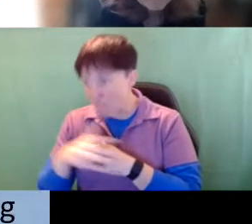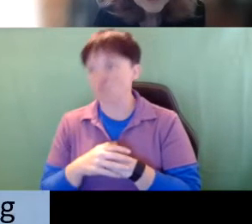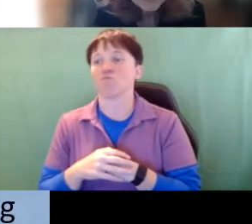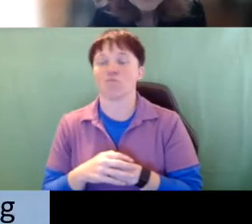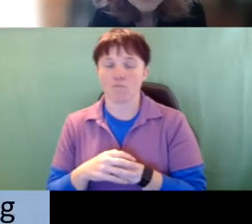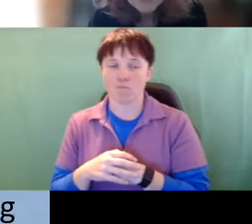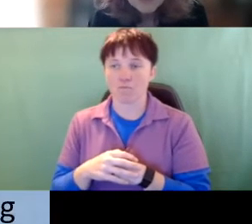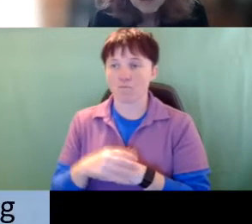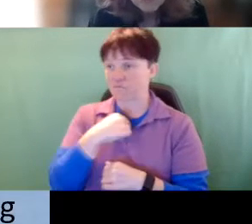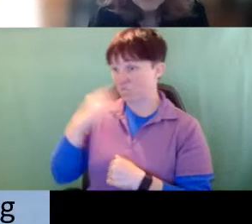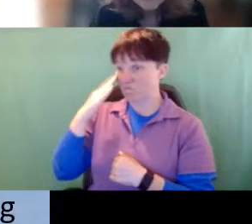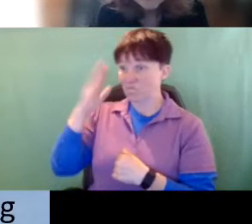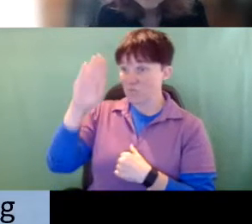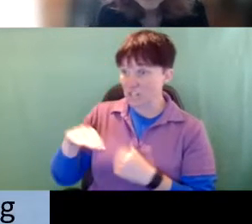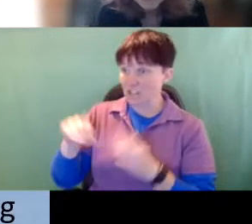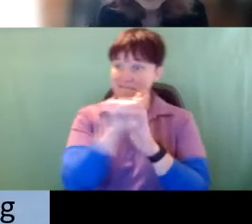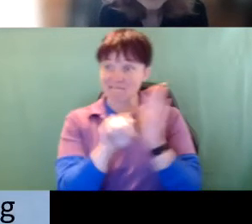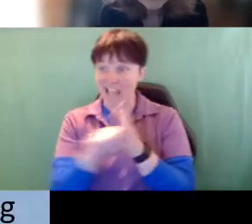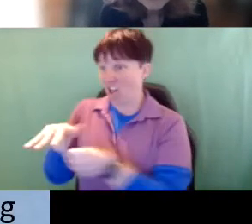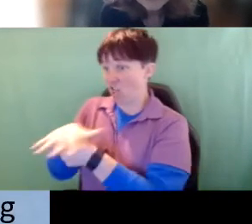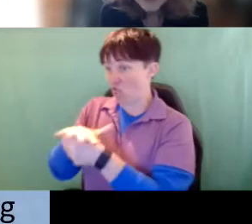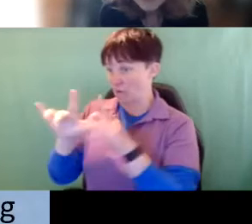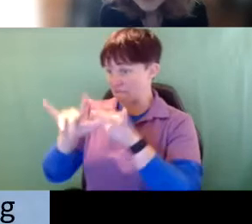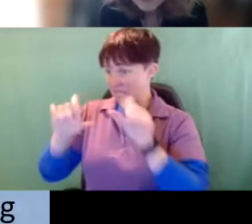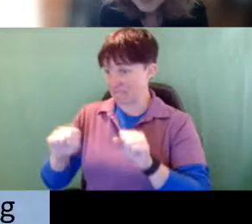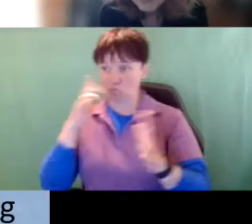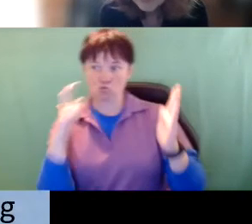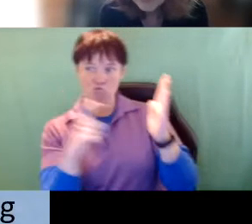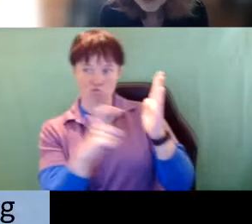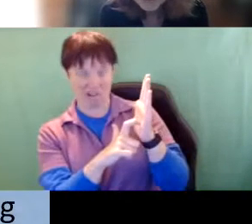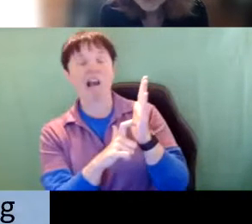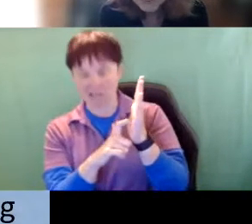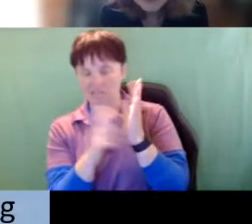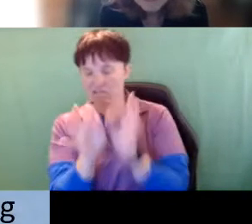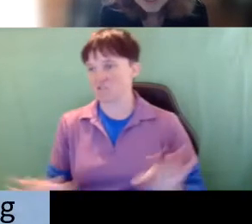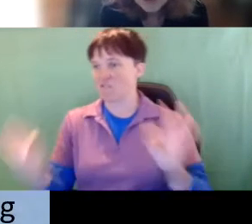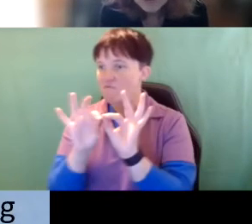We know that state and local systems will recognize the value of training through higher ed